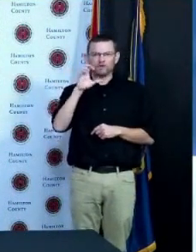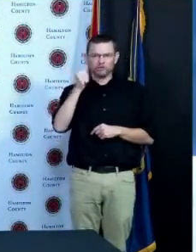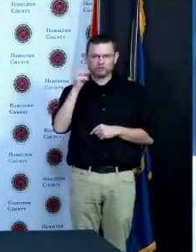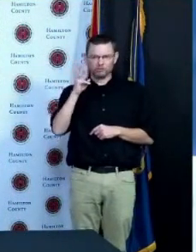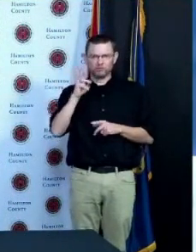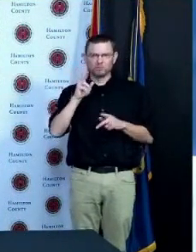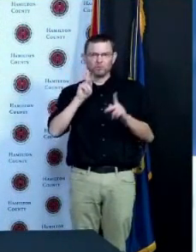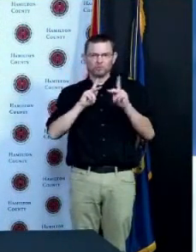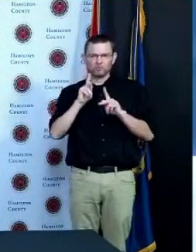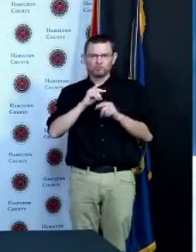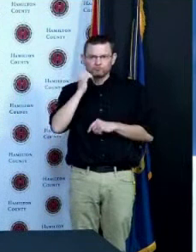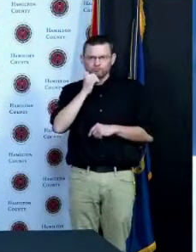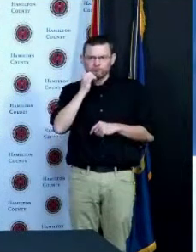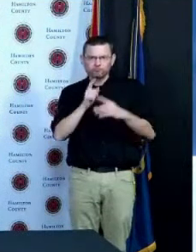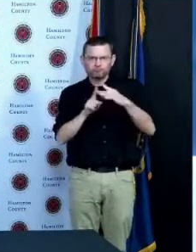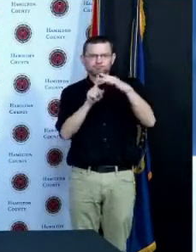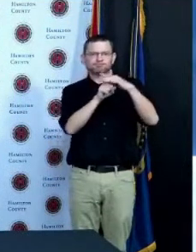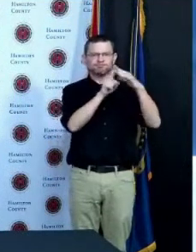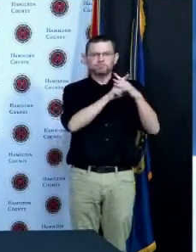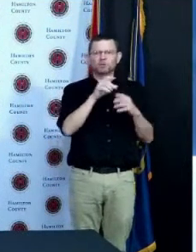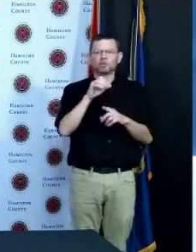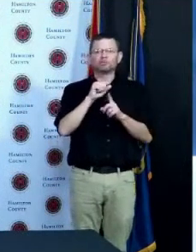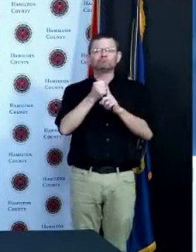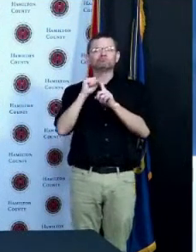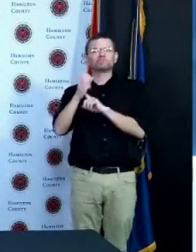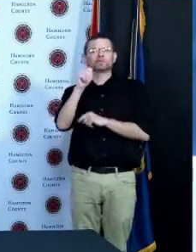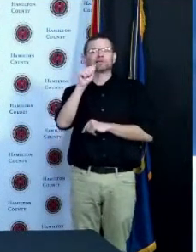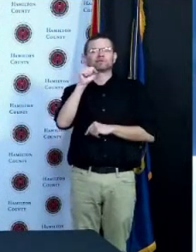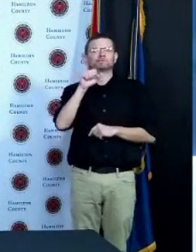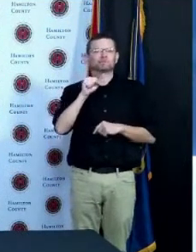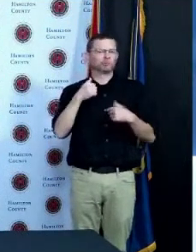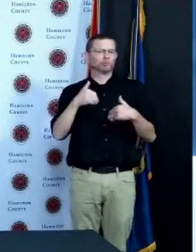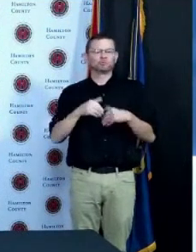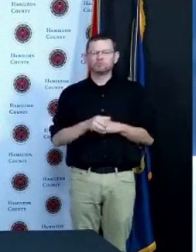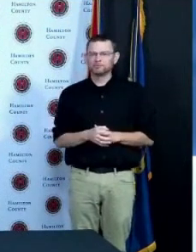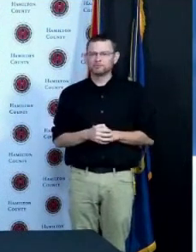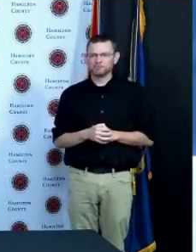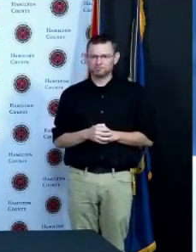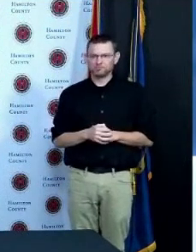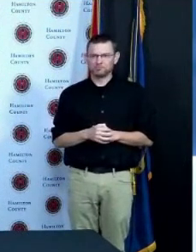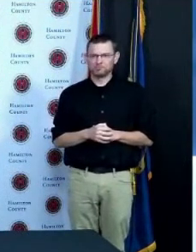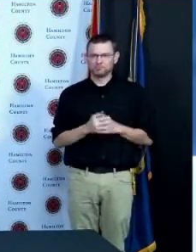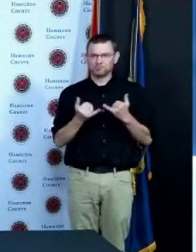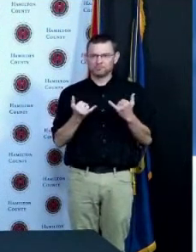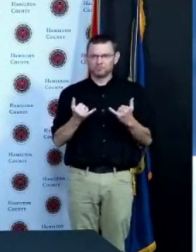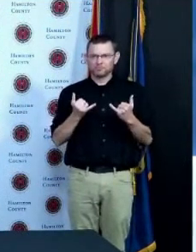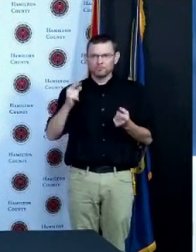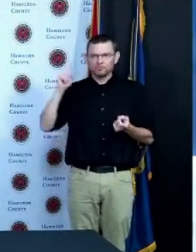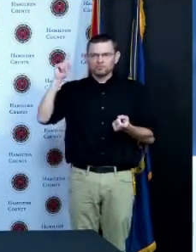below 100 we're actually at 81 cases per day so that's very hopeful I'm very optimistic that we'll